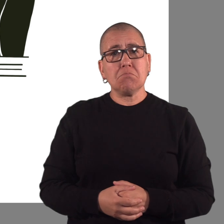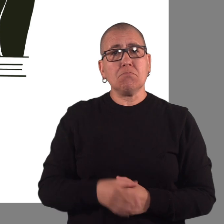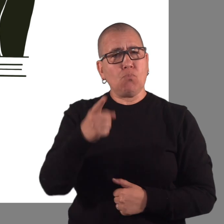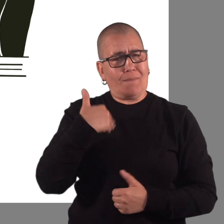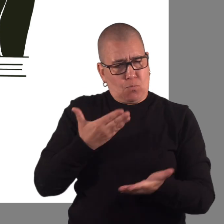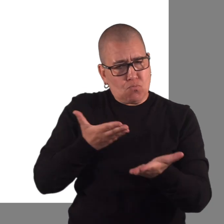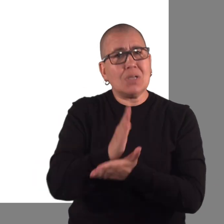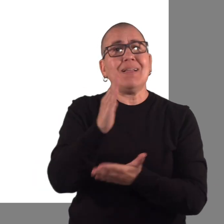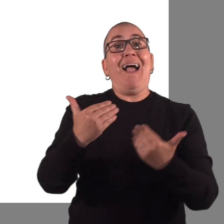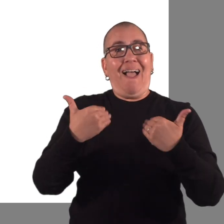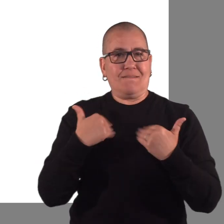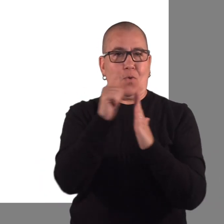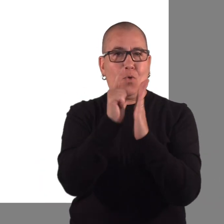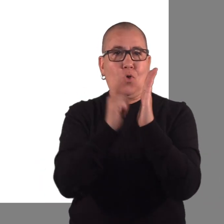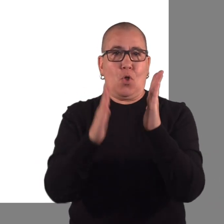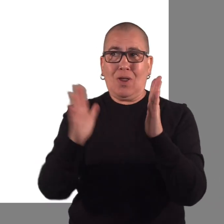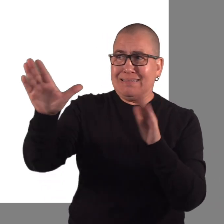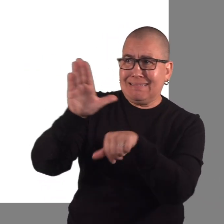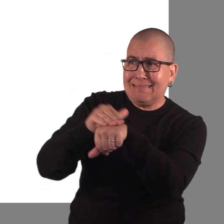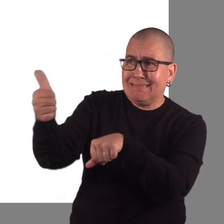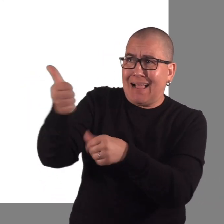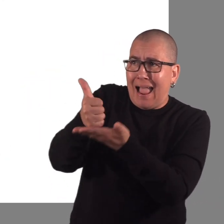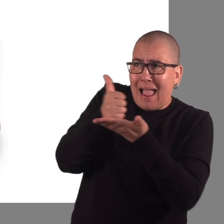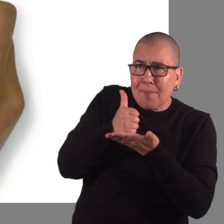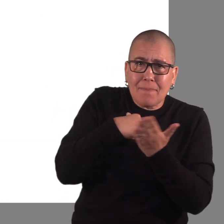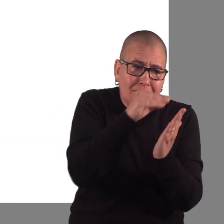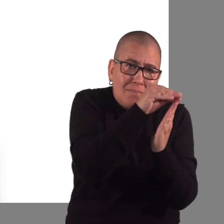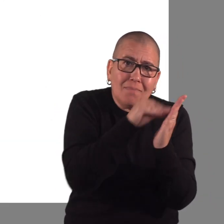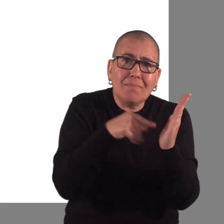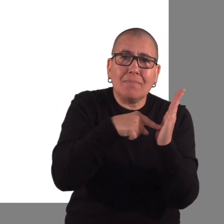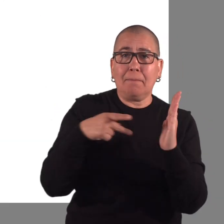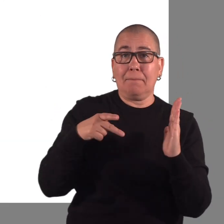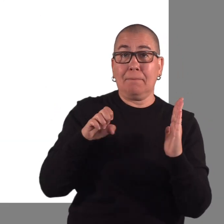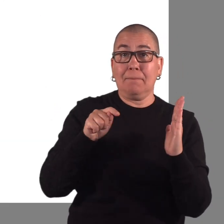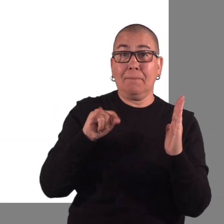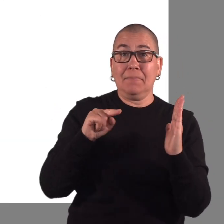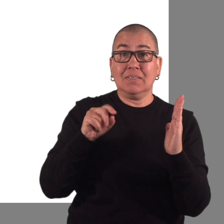You have the right to have legal representation for these petitions.